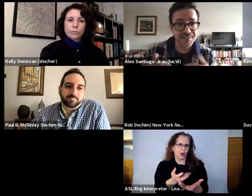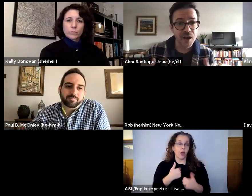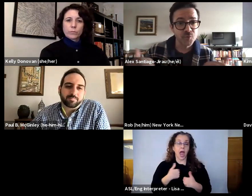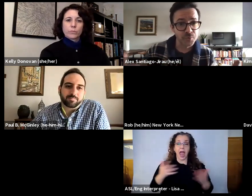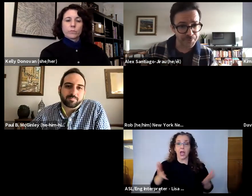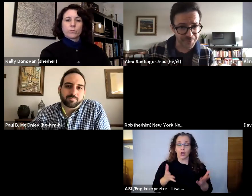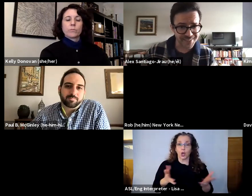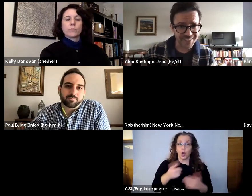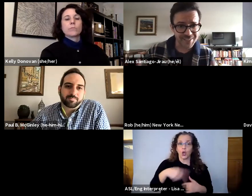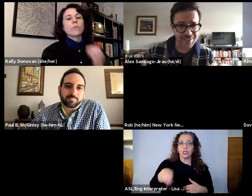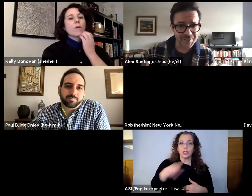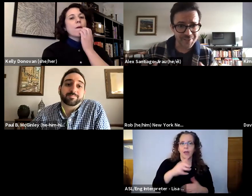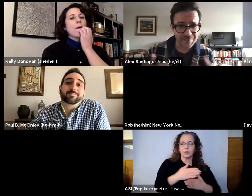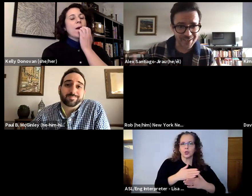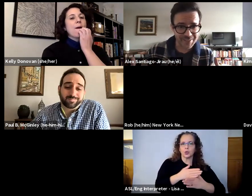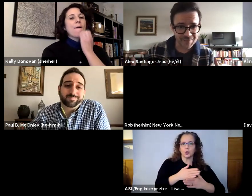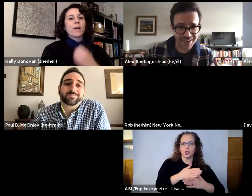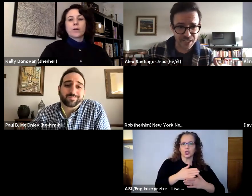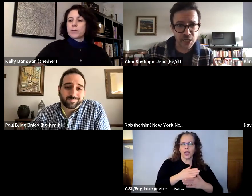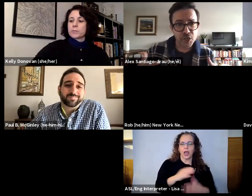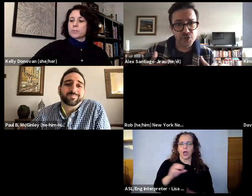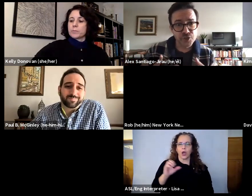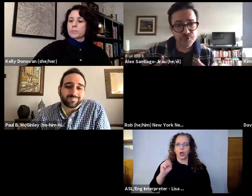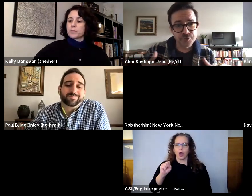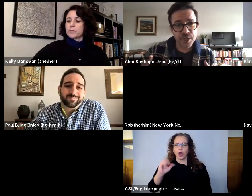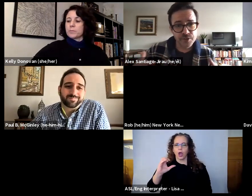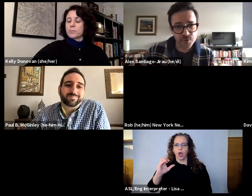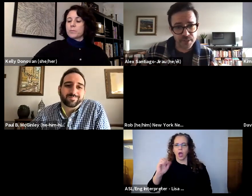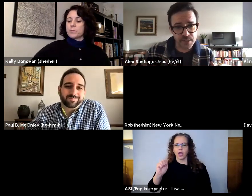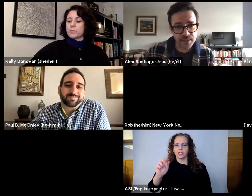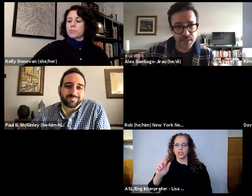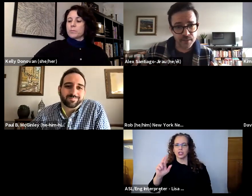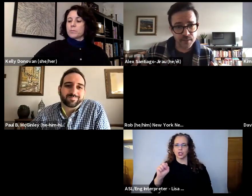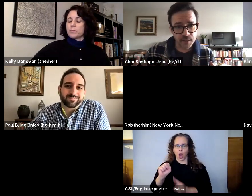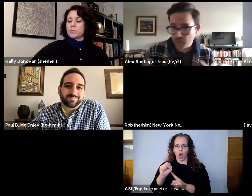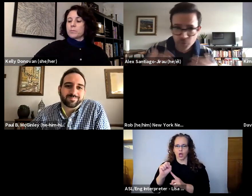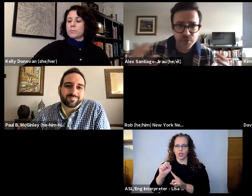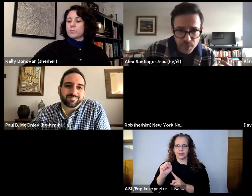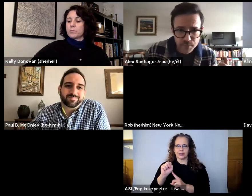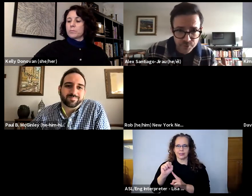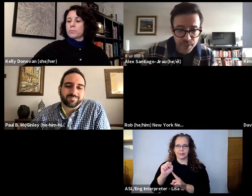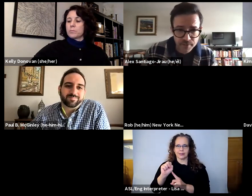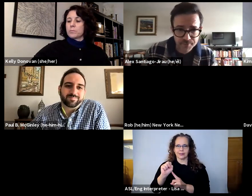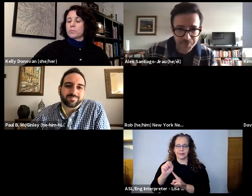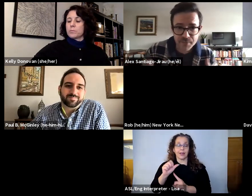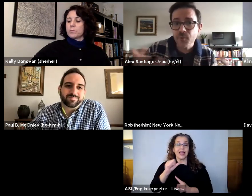not wounds, into the space, right? So to share stories that they, and of course, they are welcome to share whatever they